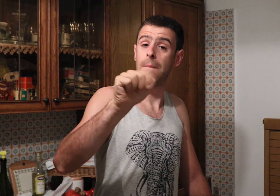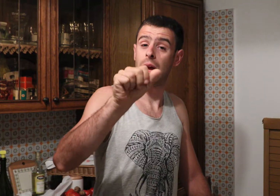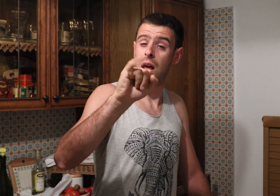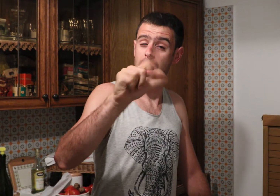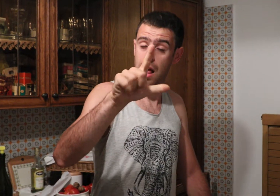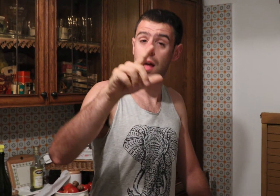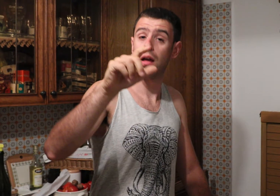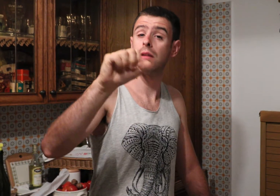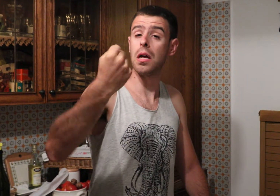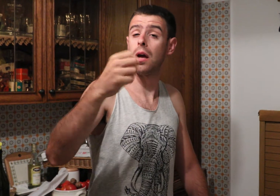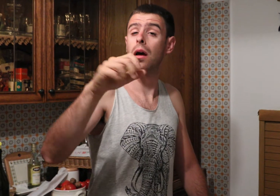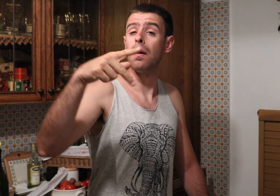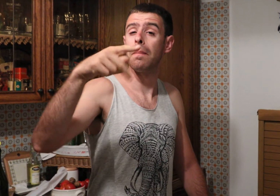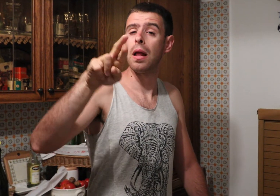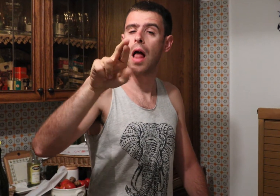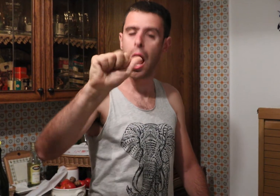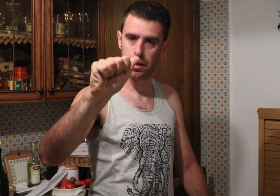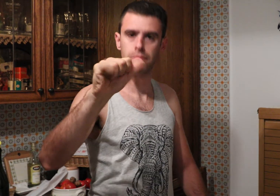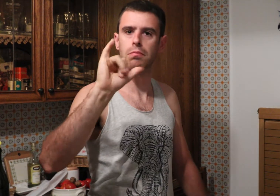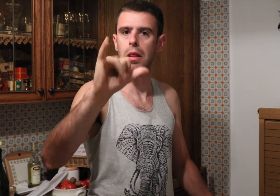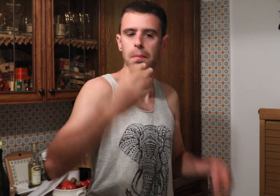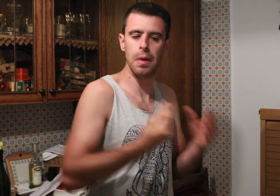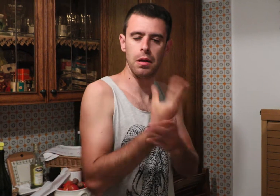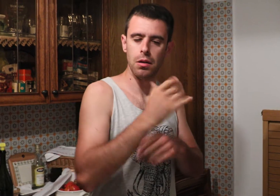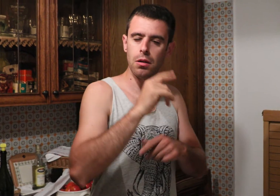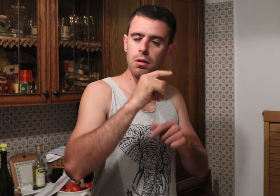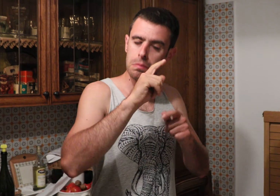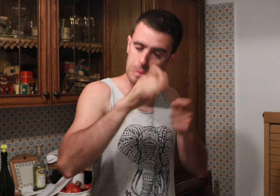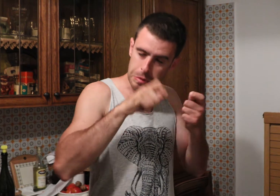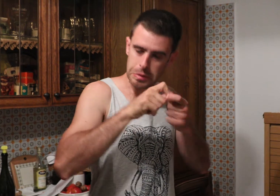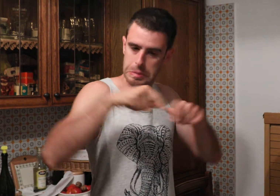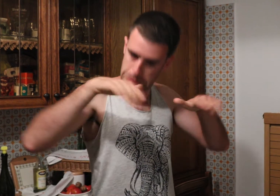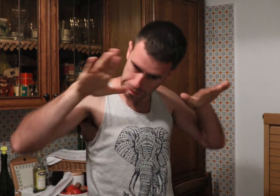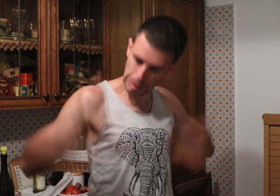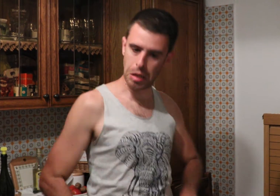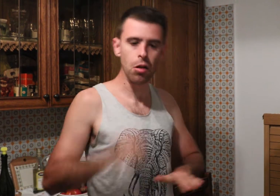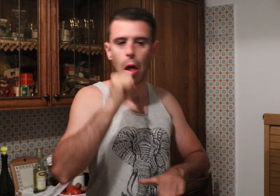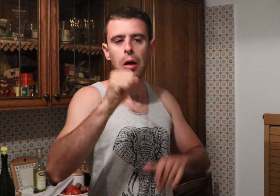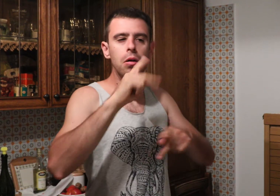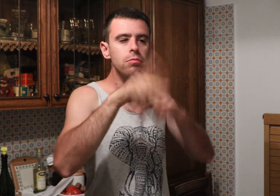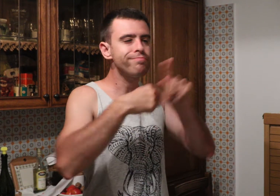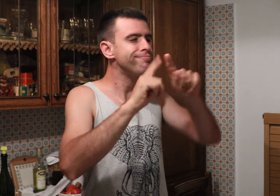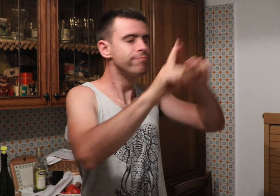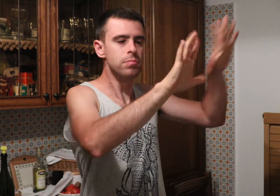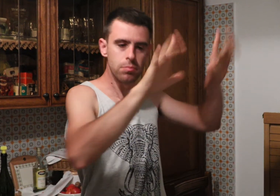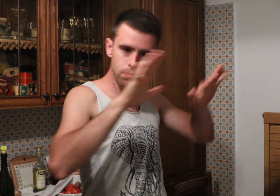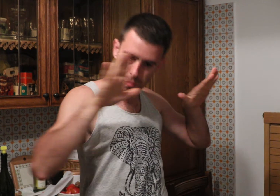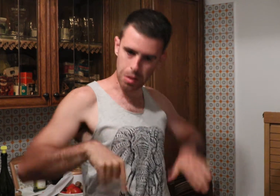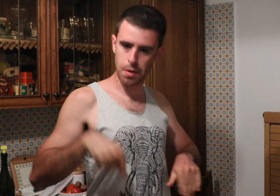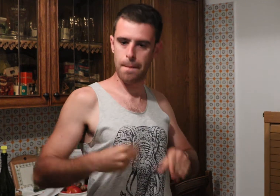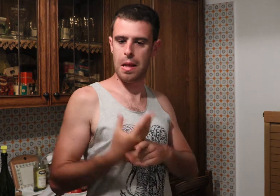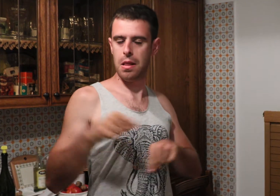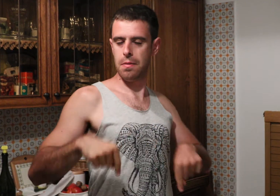It's a basil's pra coming from here in Genoa. It's not a different basil you see in different locations. It is our basil in Genoa!